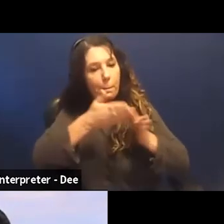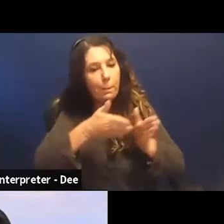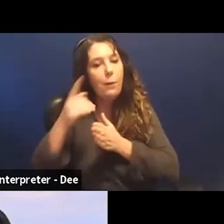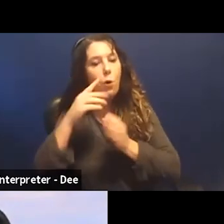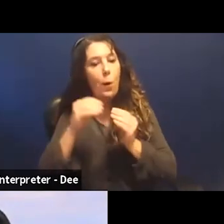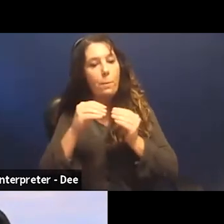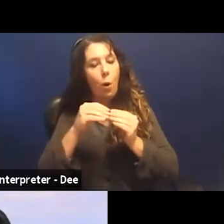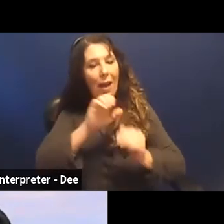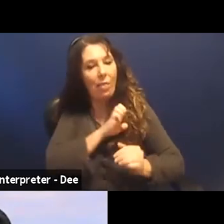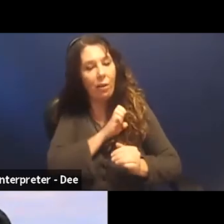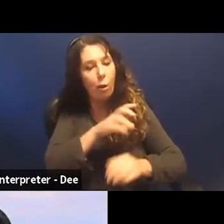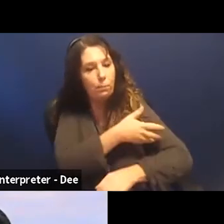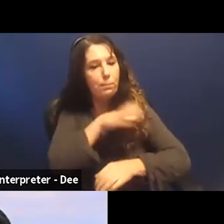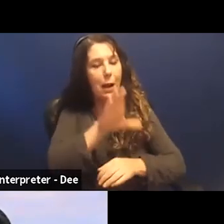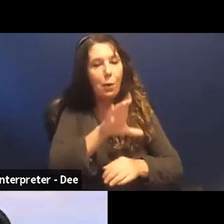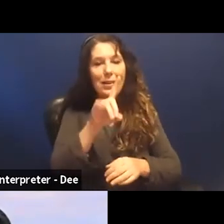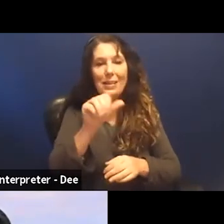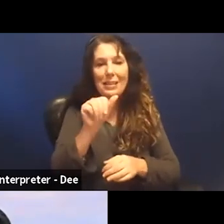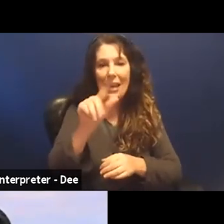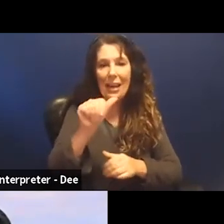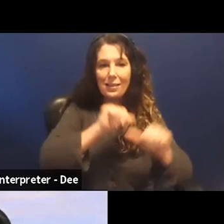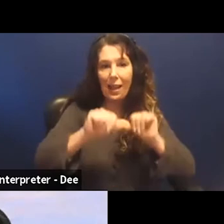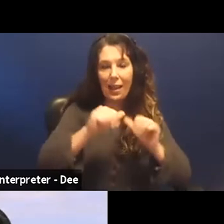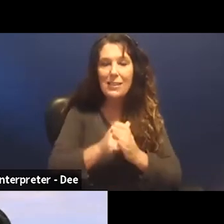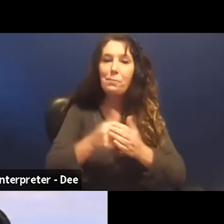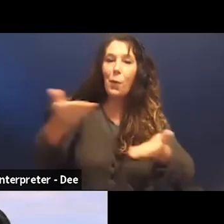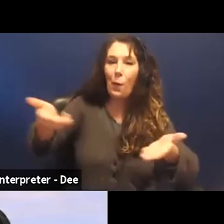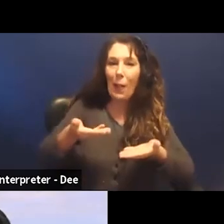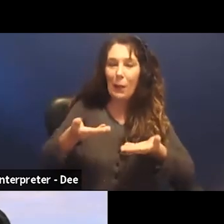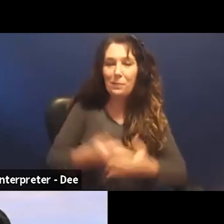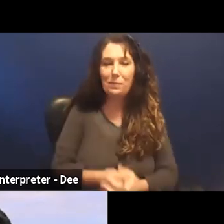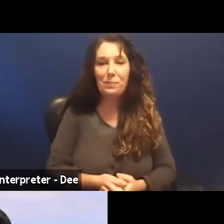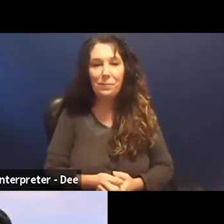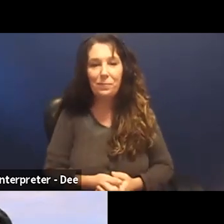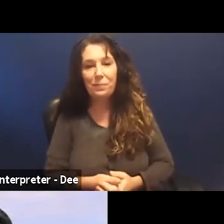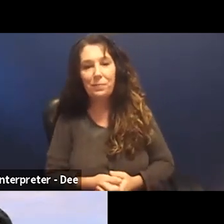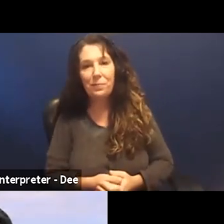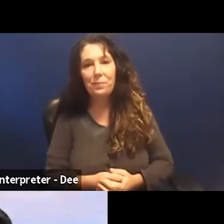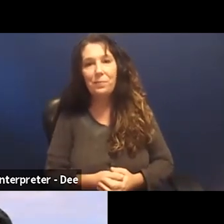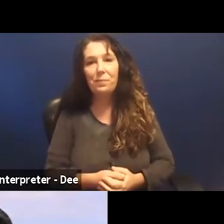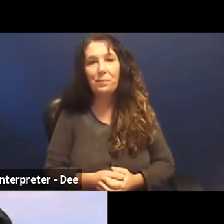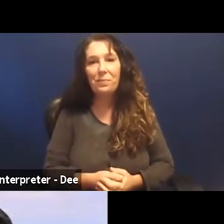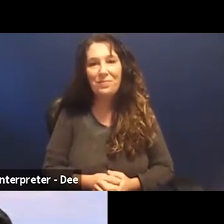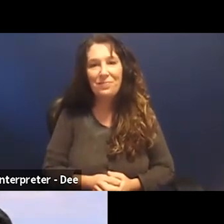Please join me in welcoming Dr. Catherine de Ignacio and Lauren Klein.